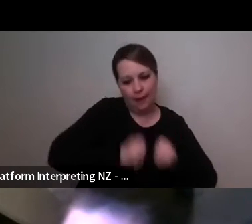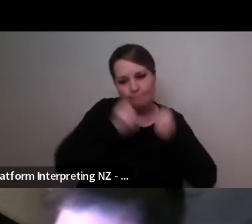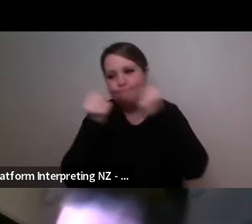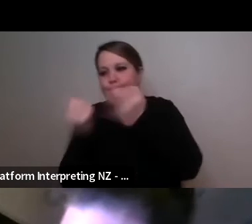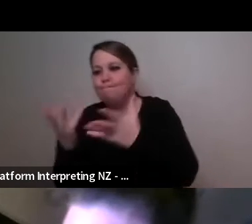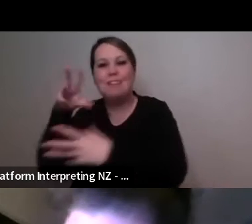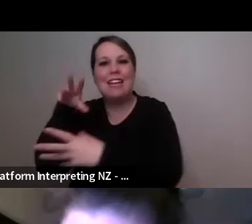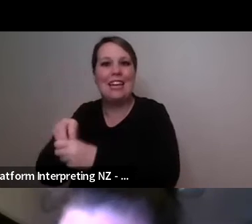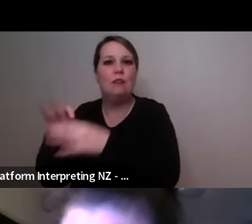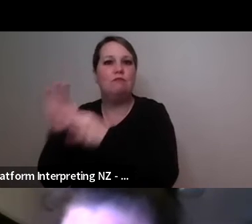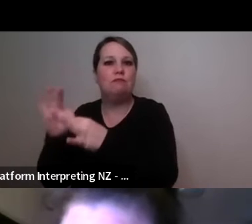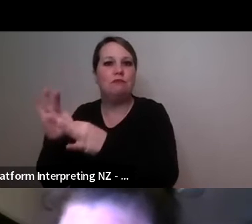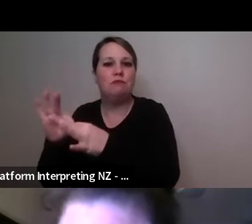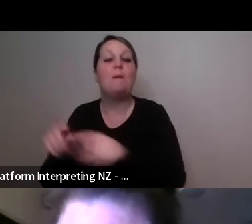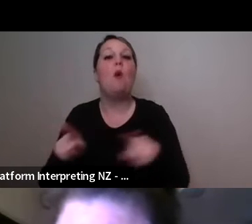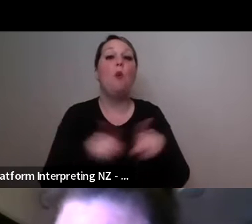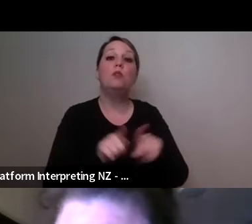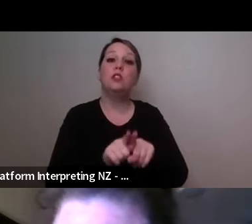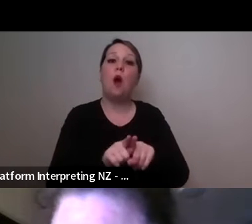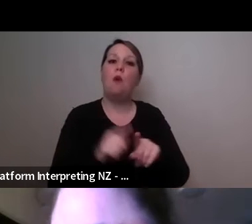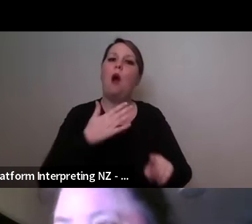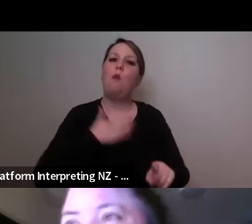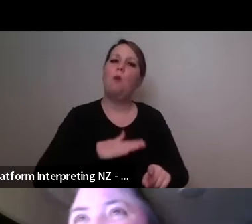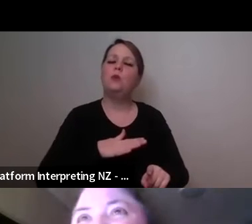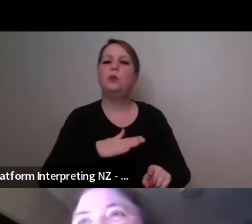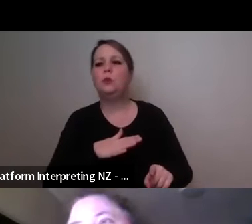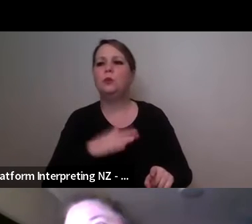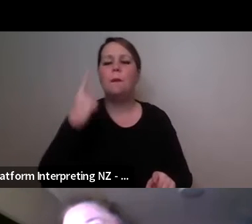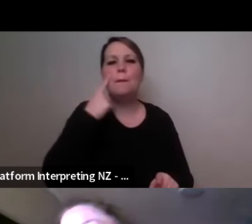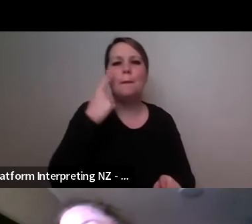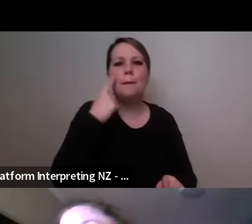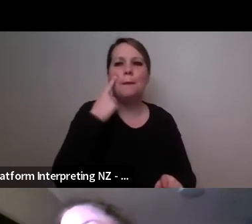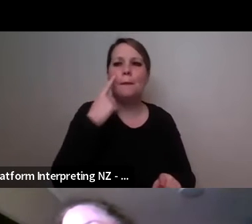the banner of Marc Brew Company so also looking at the work that I want to make rather than I've been